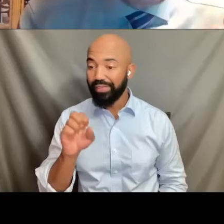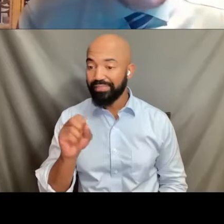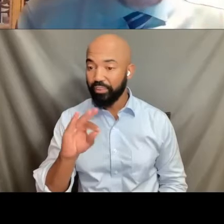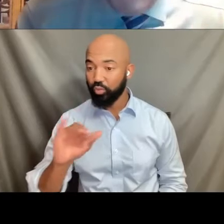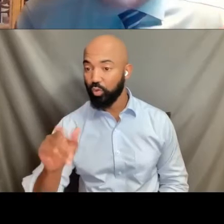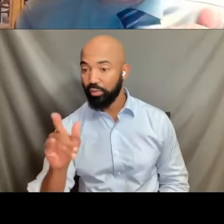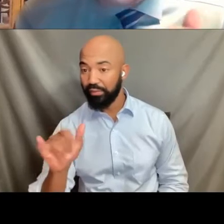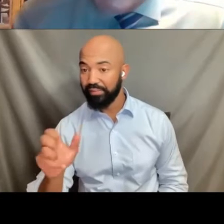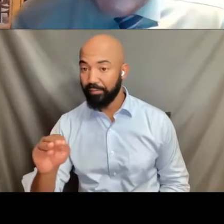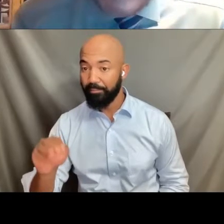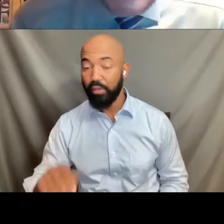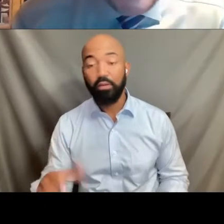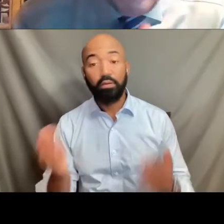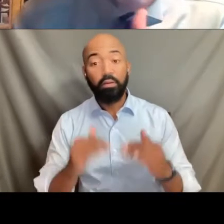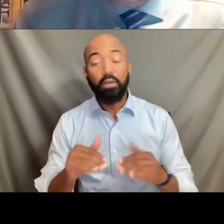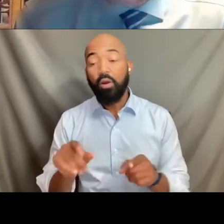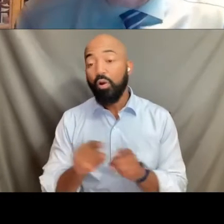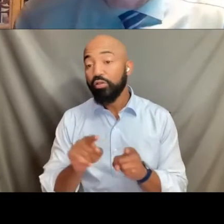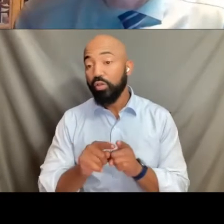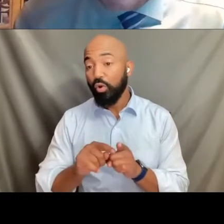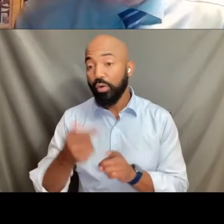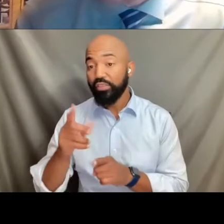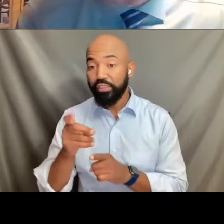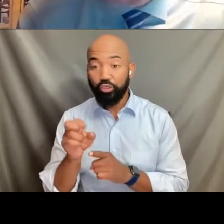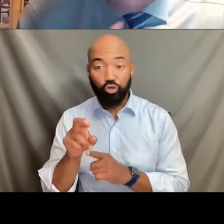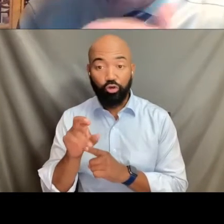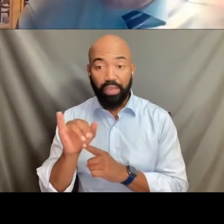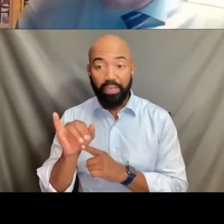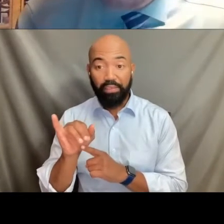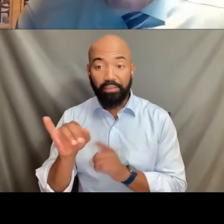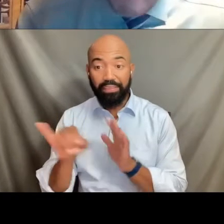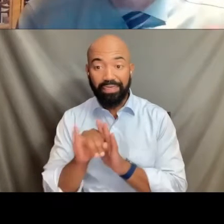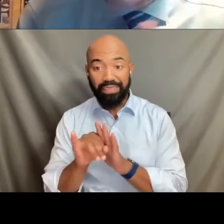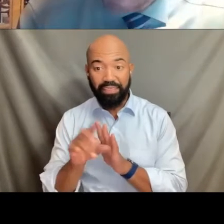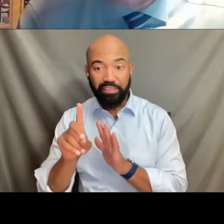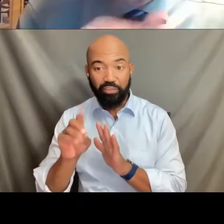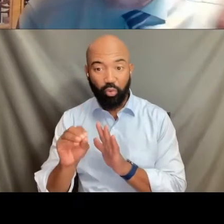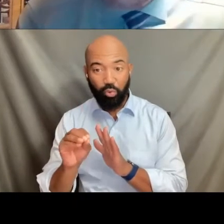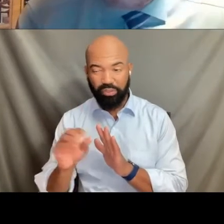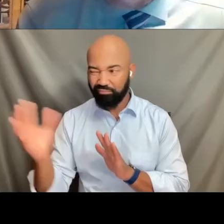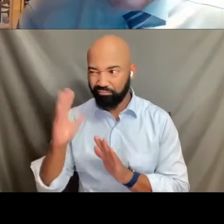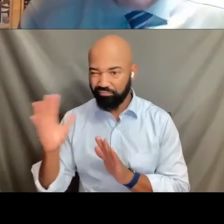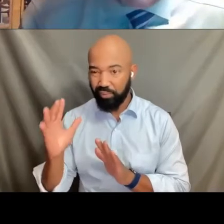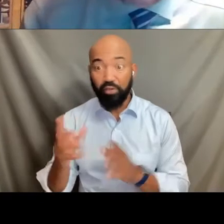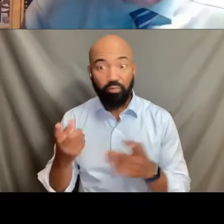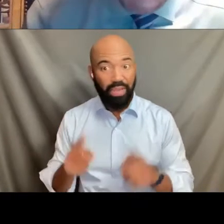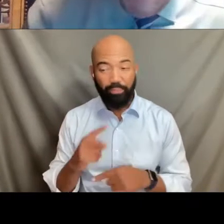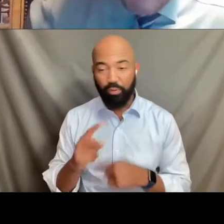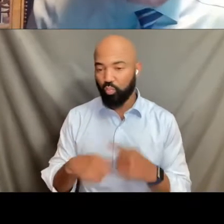and gender identity disorder. That's the way the law was written way back when George Bush signed this.